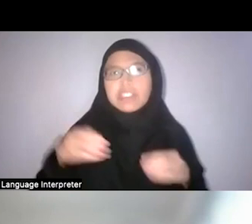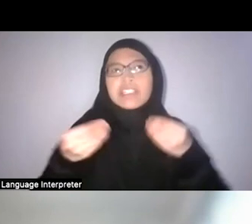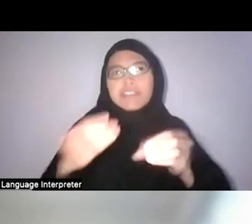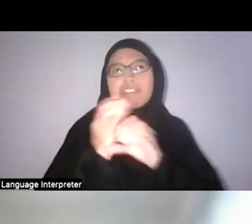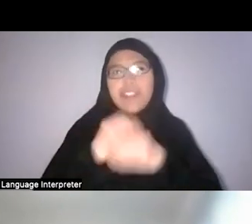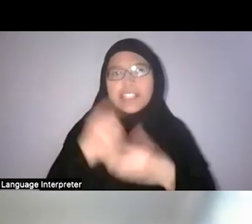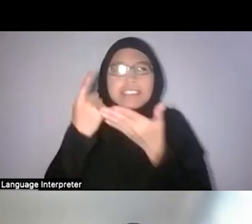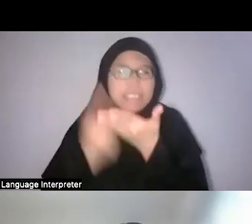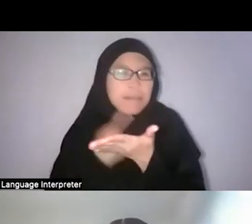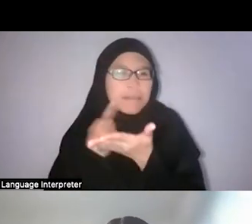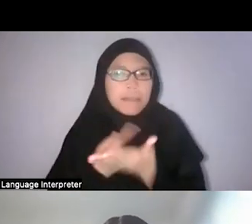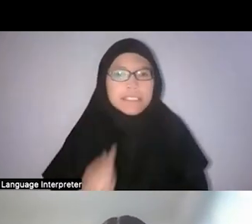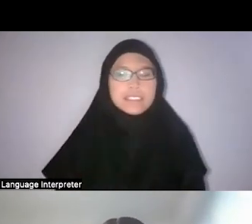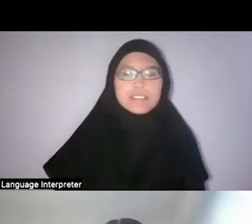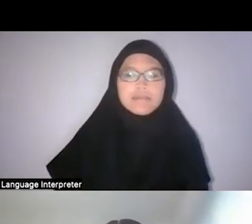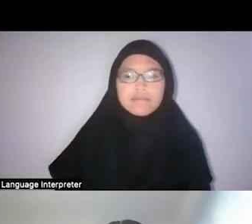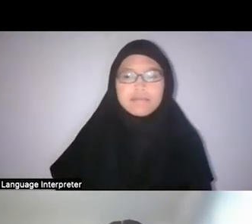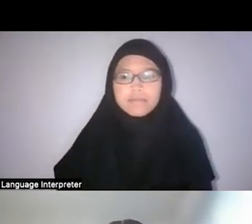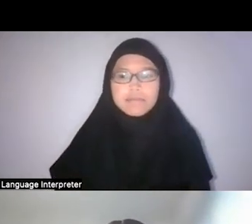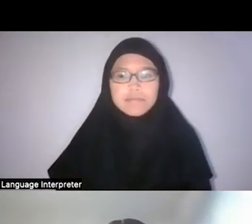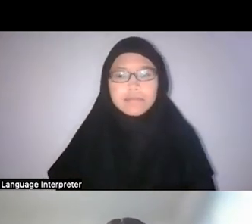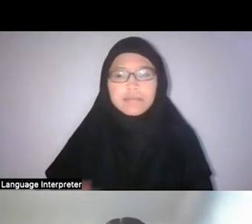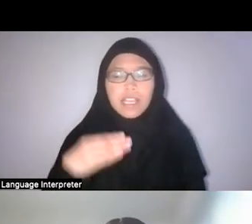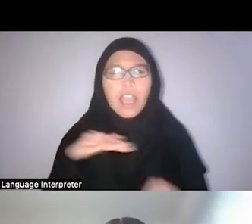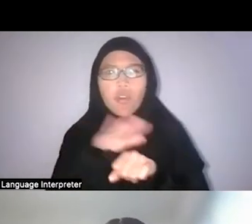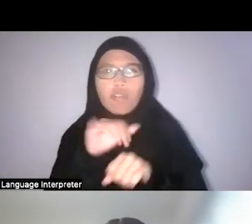Faris: And the overall attitude still seems to be that this is an